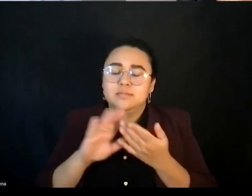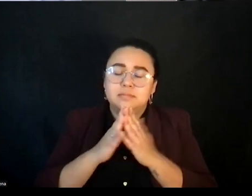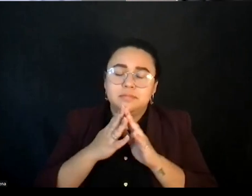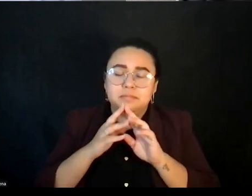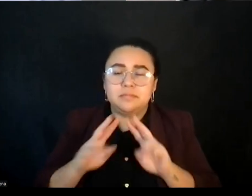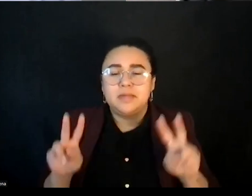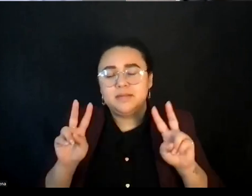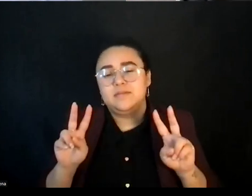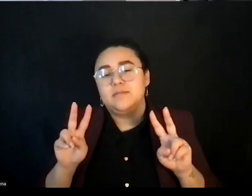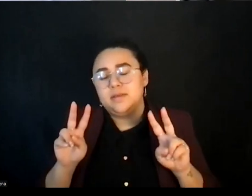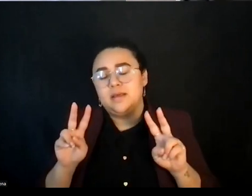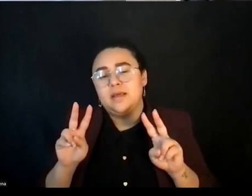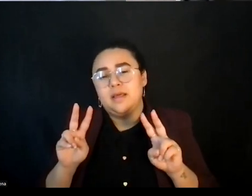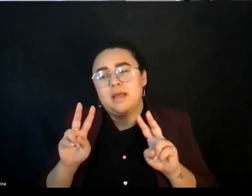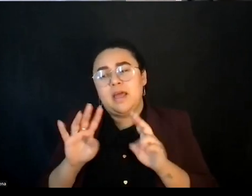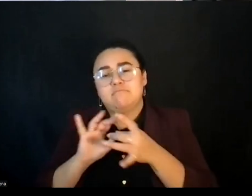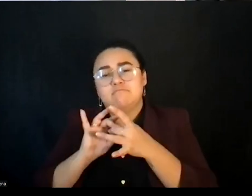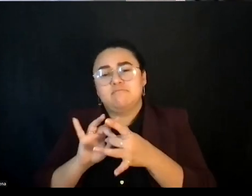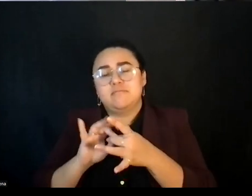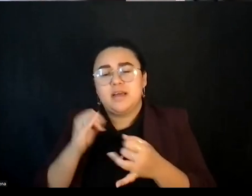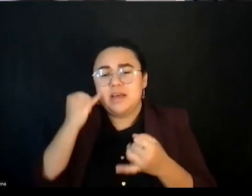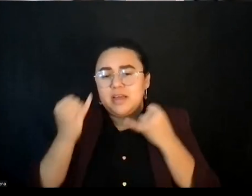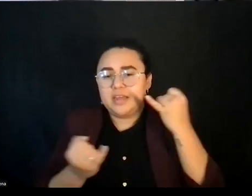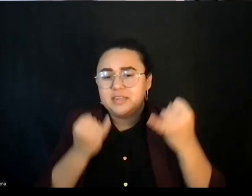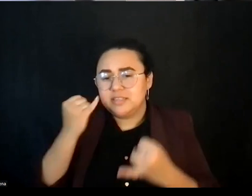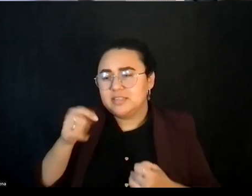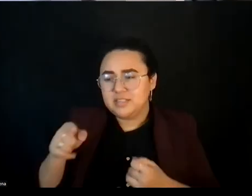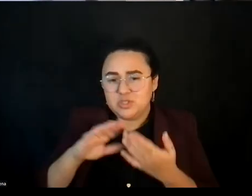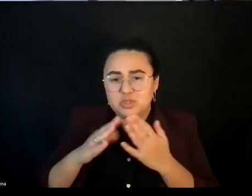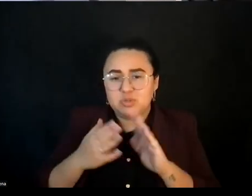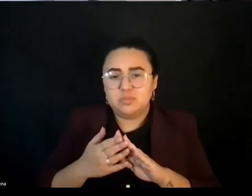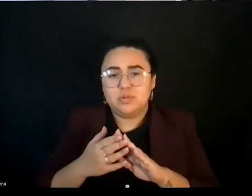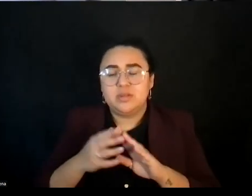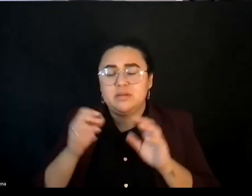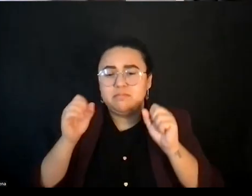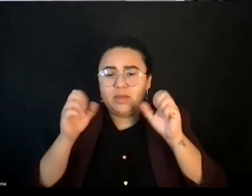ideas in the community of our great organizers, movement leaders who are thinking through